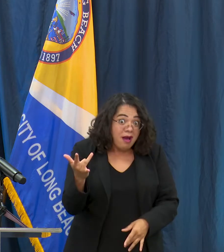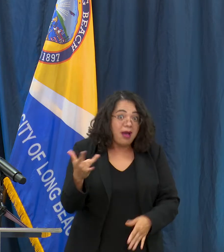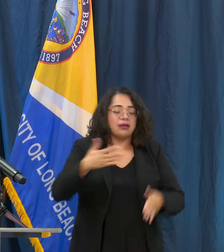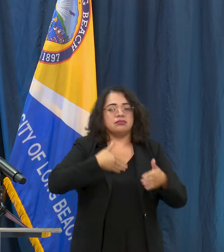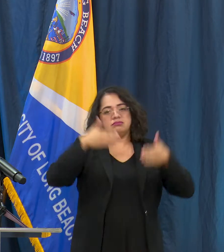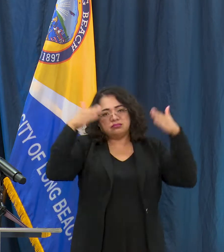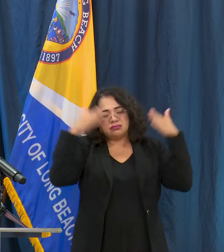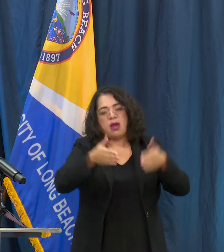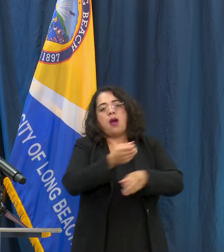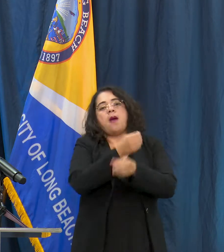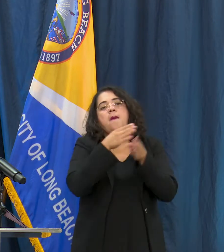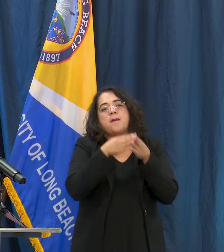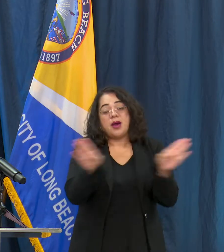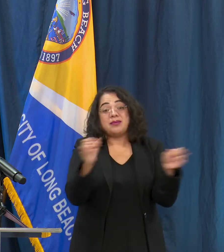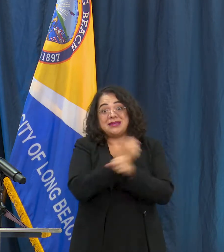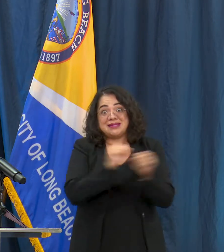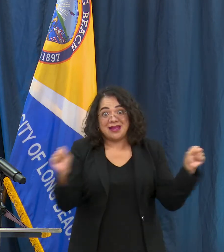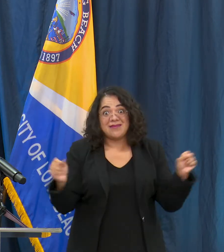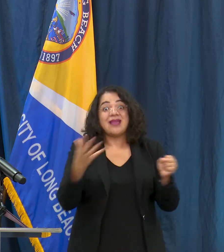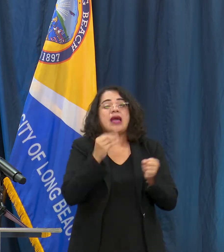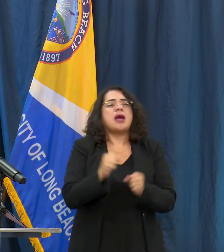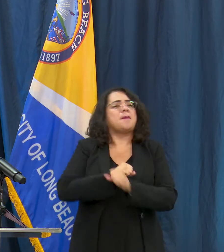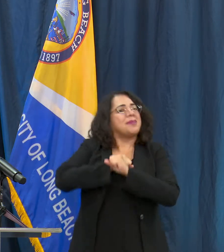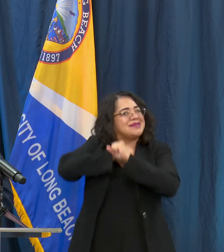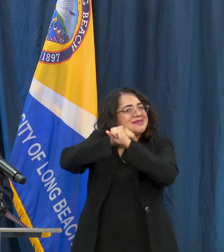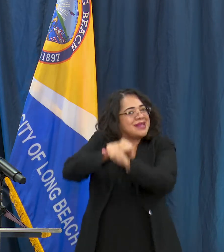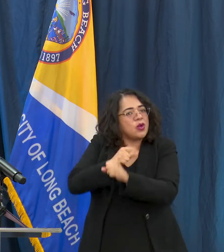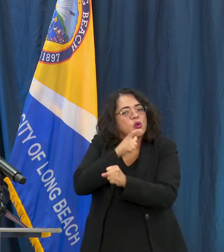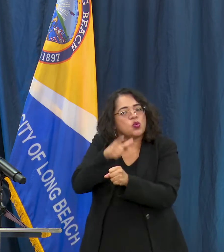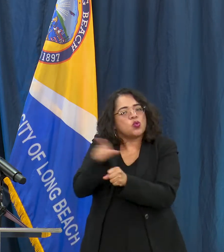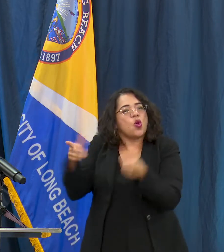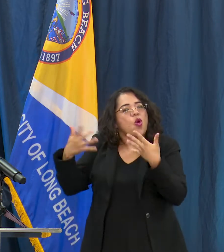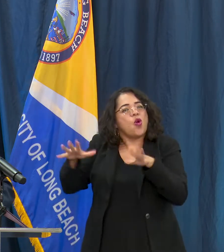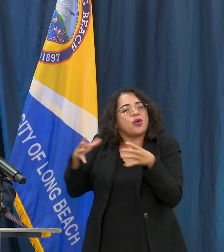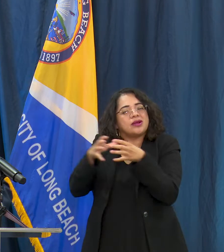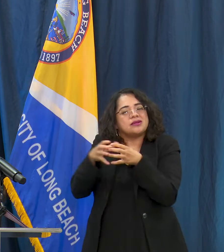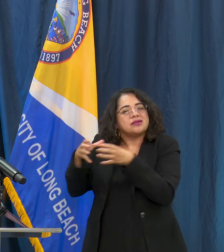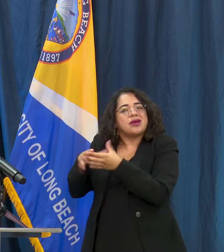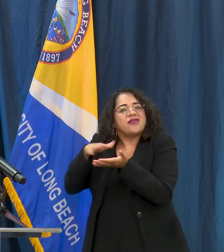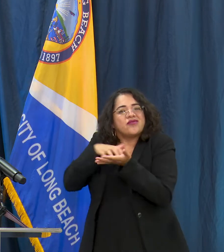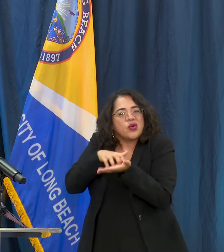vulnerable. I want to now go over some of the health data that we have in front of